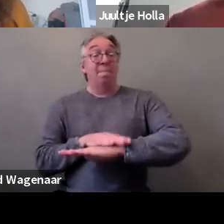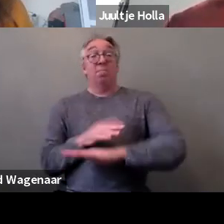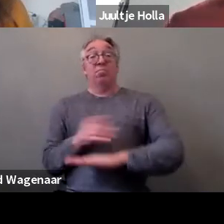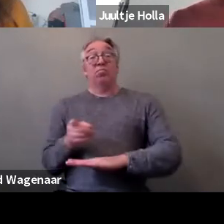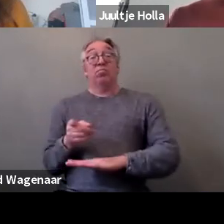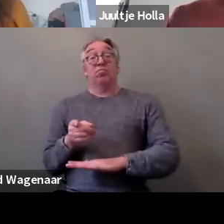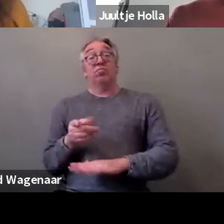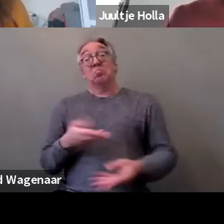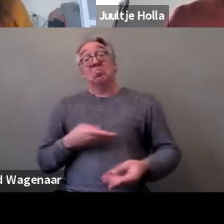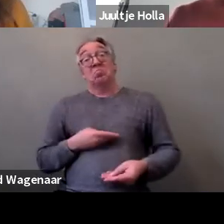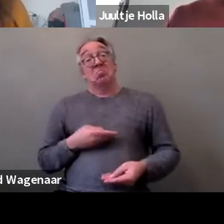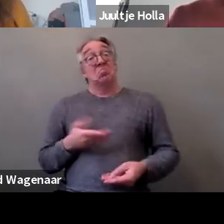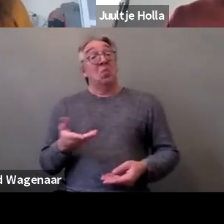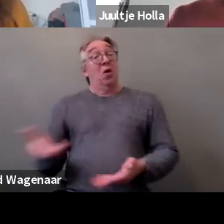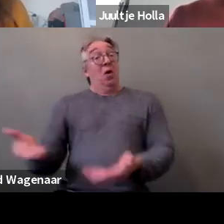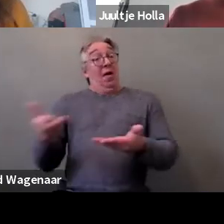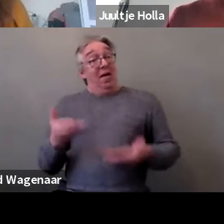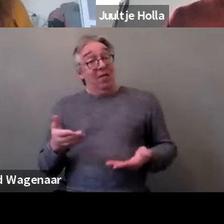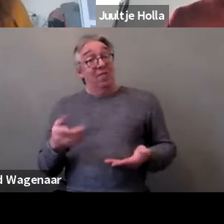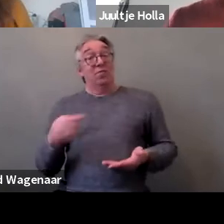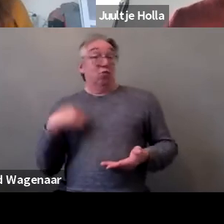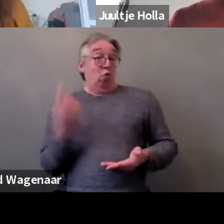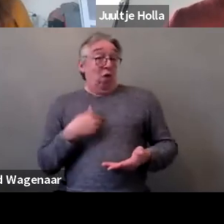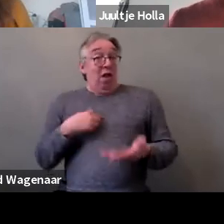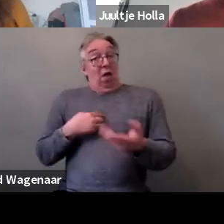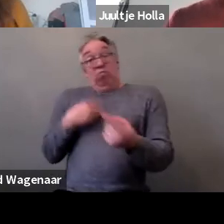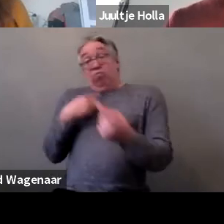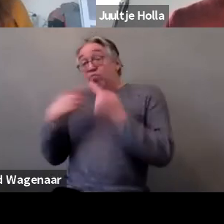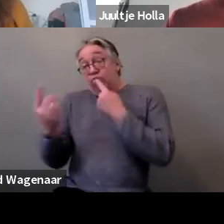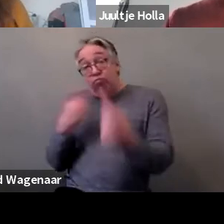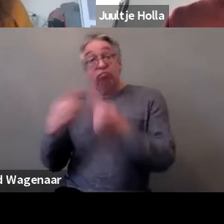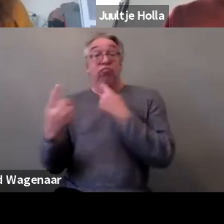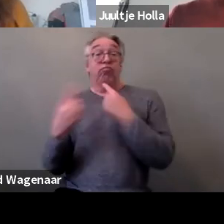we at the GREVIO engage with them in a dialogue so...